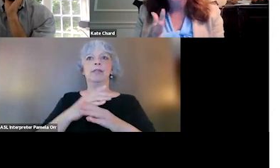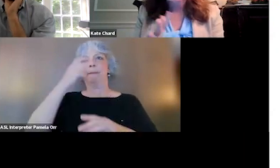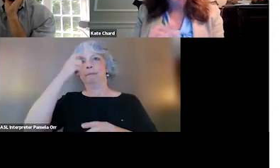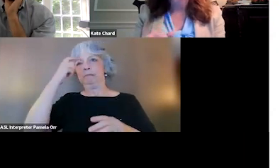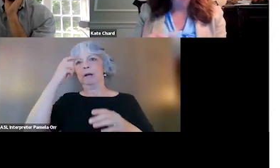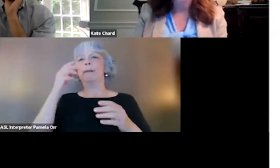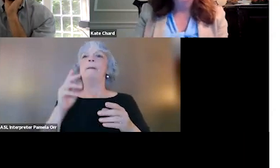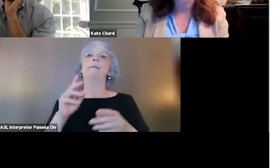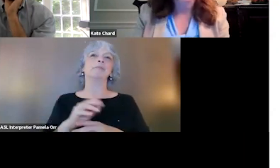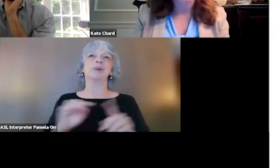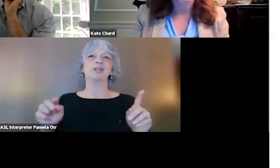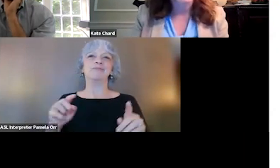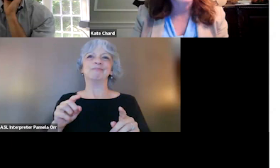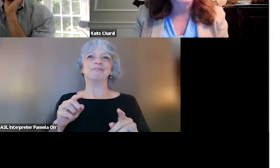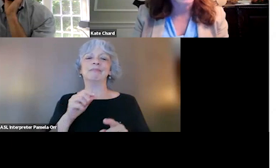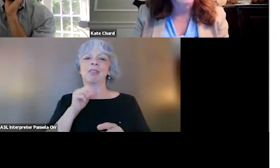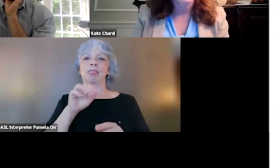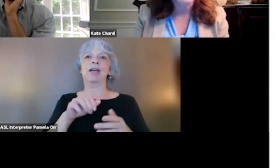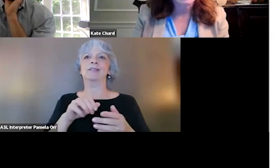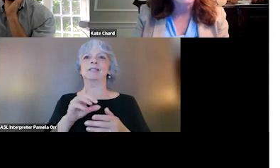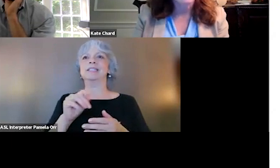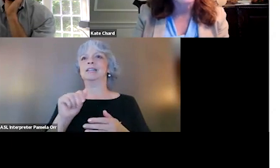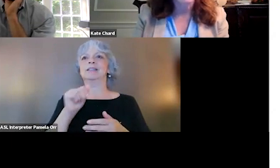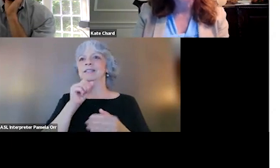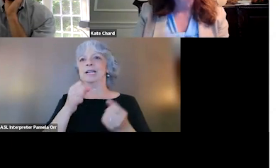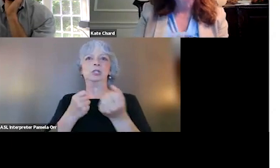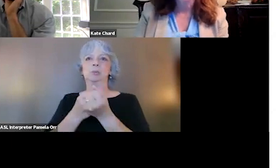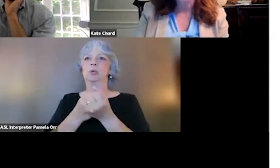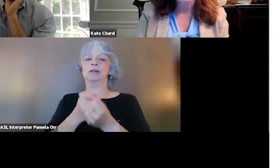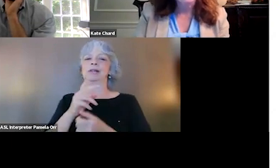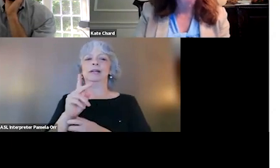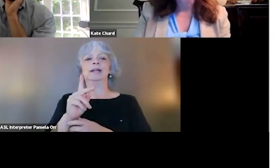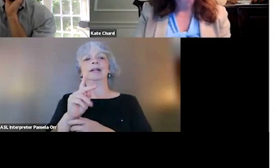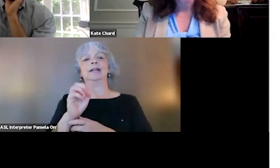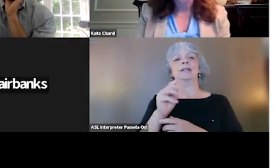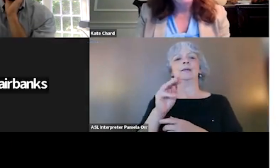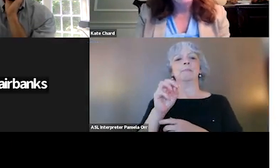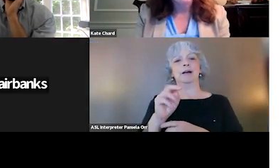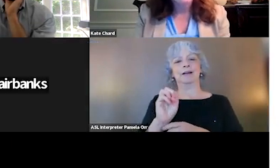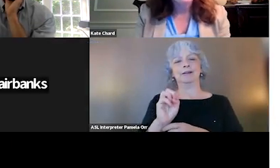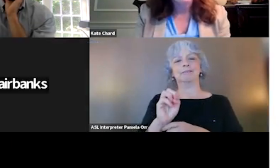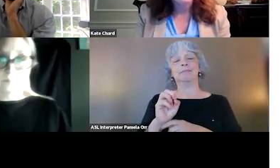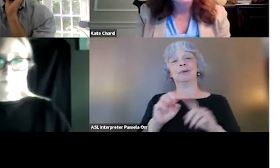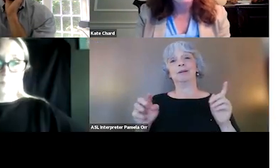doesn't look like that data is actually gonna hold as well either. So surely to tell. But the signal is actually